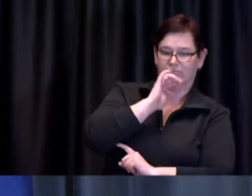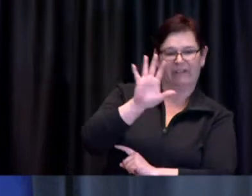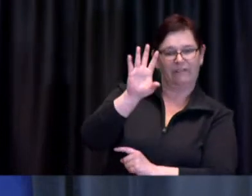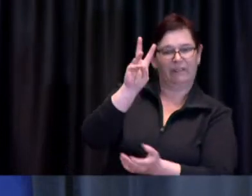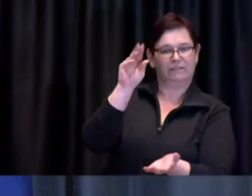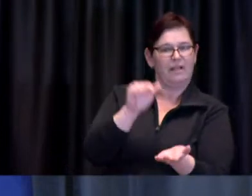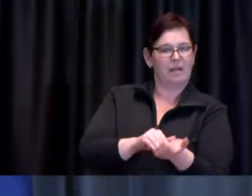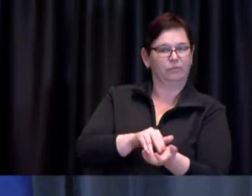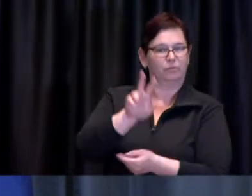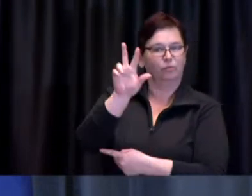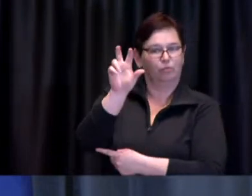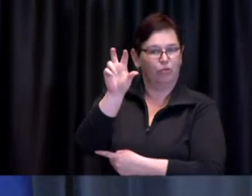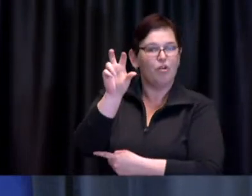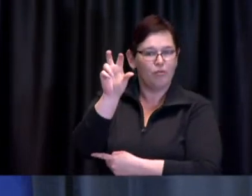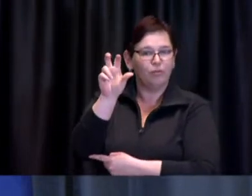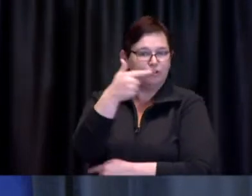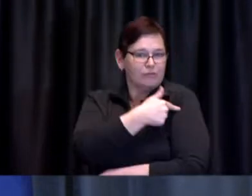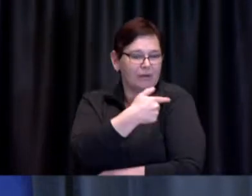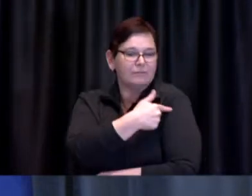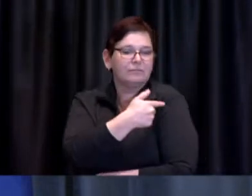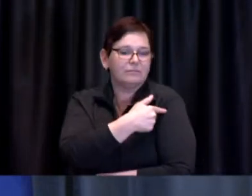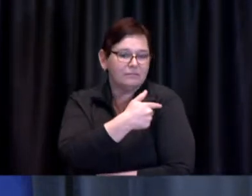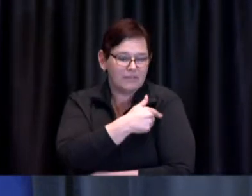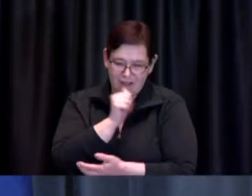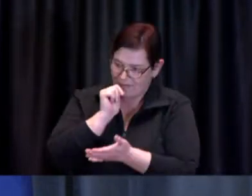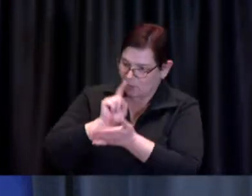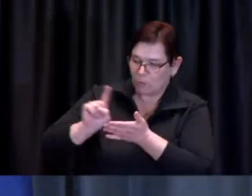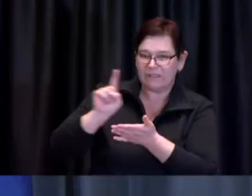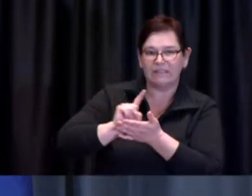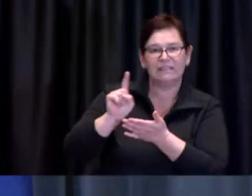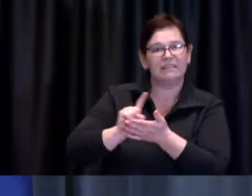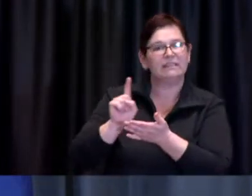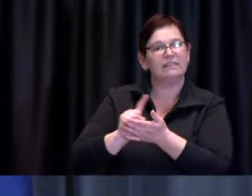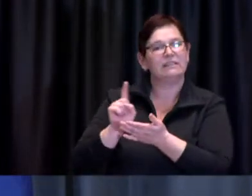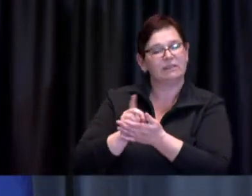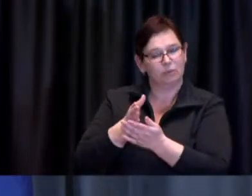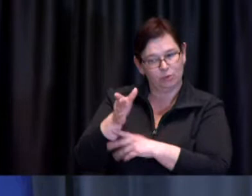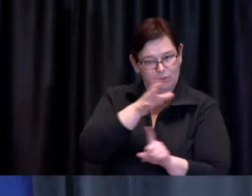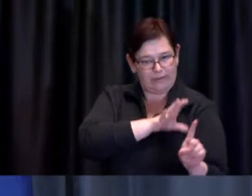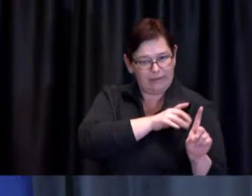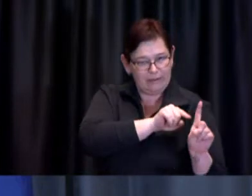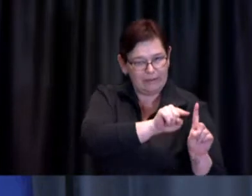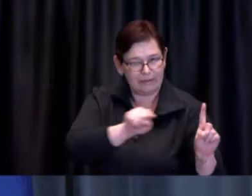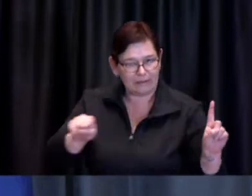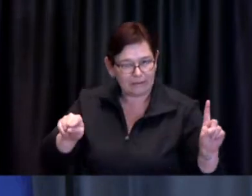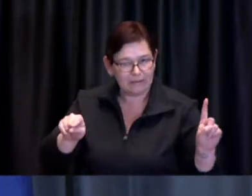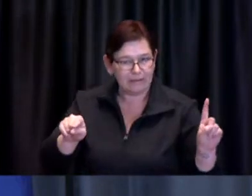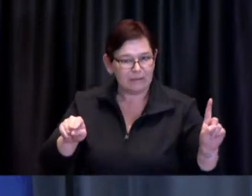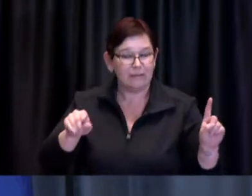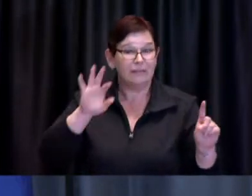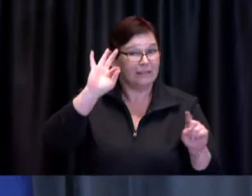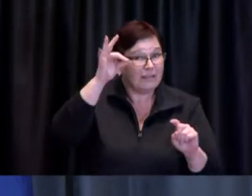COVID-19 vaccine each week, across the network of nine City-operated vaccine clinics.